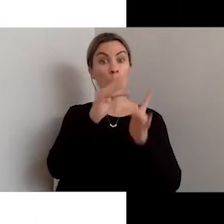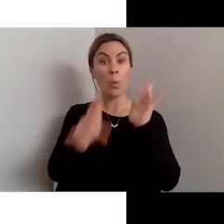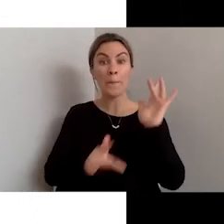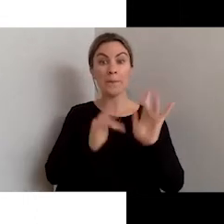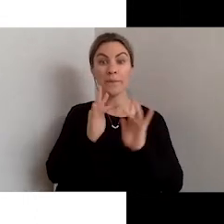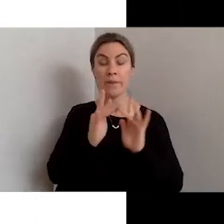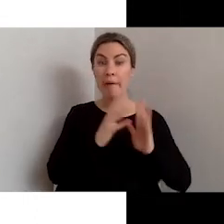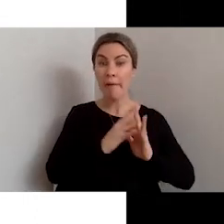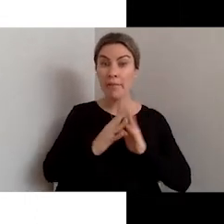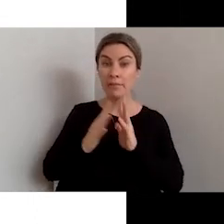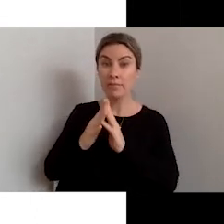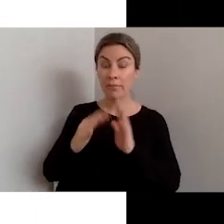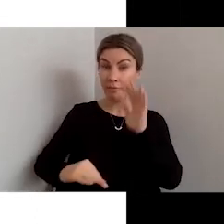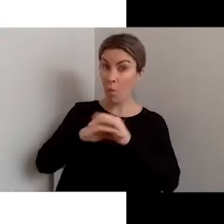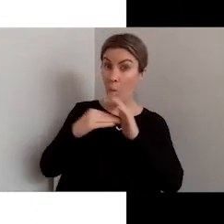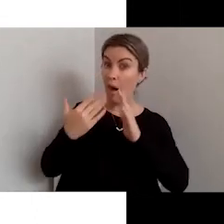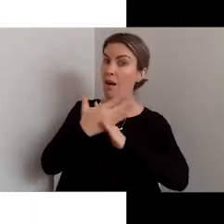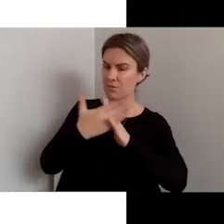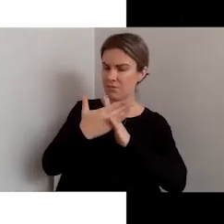creating an accessible Web.